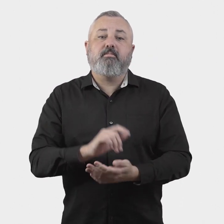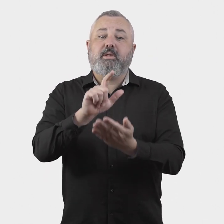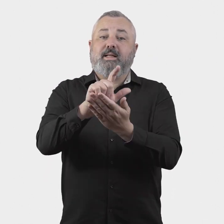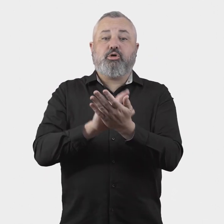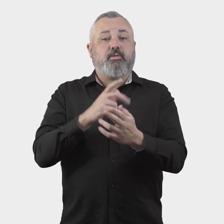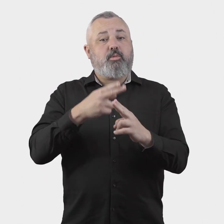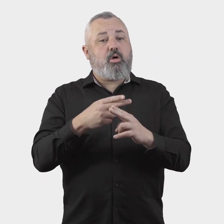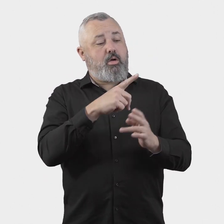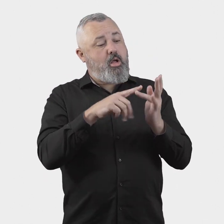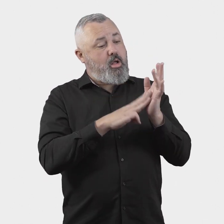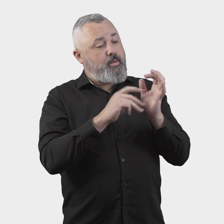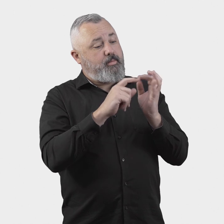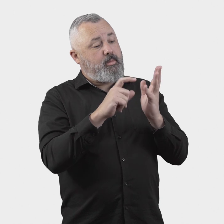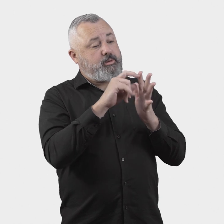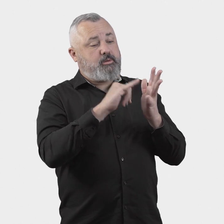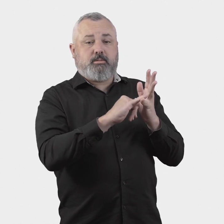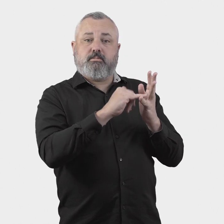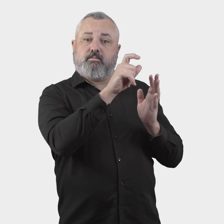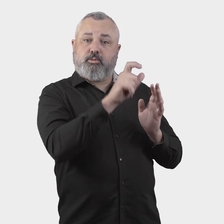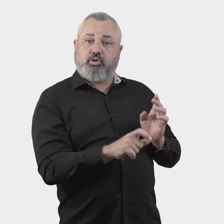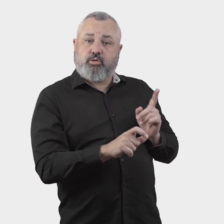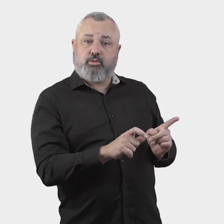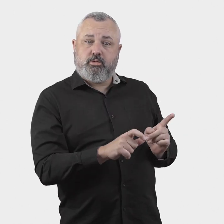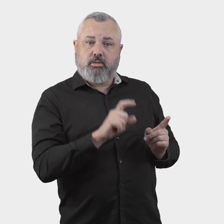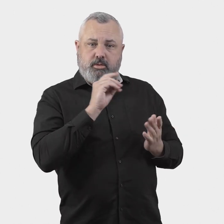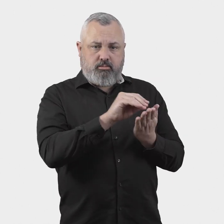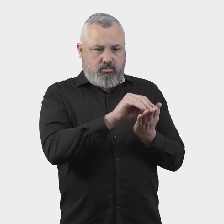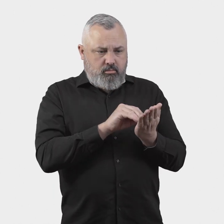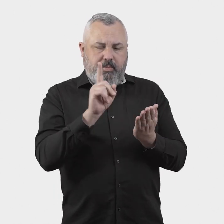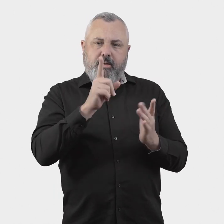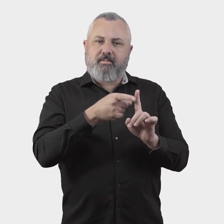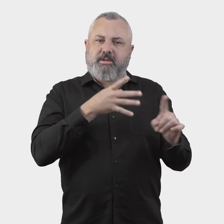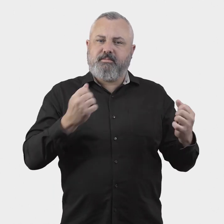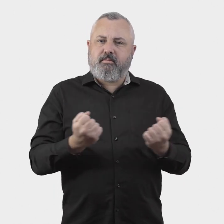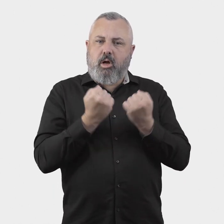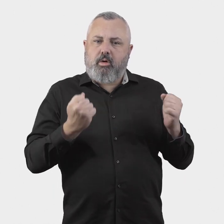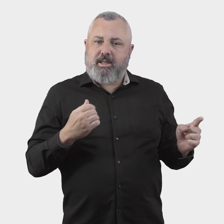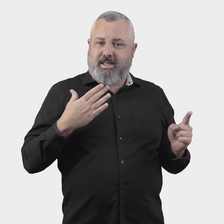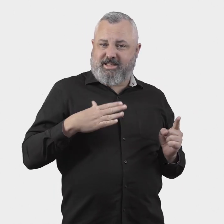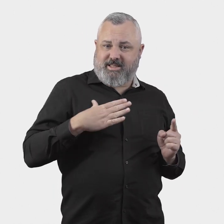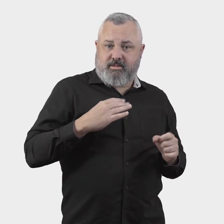To give effect to these commitments, some specific functions and powers of the ombudsperson are